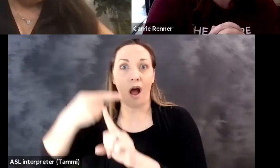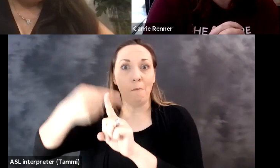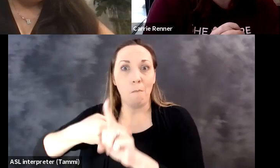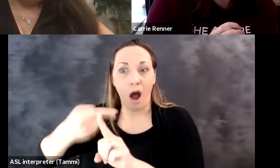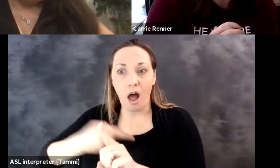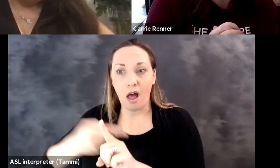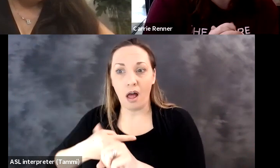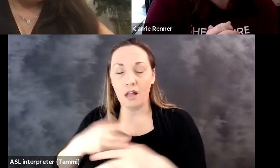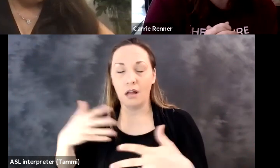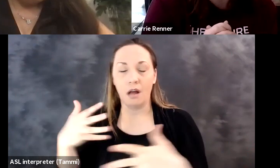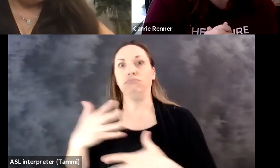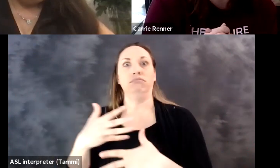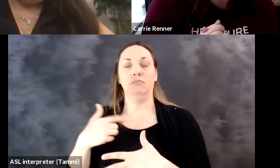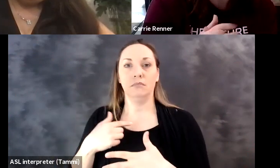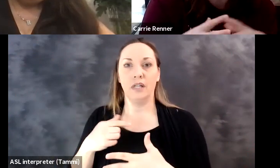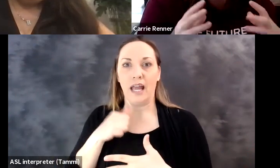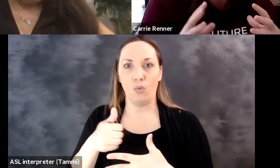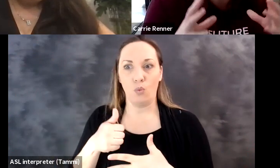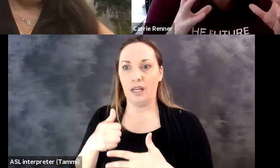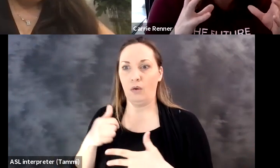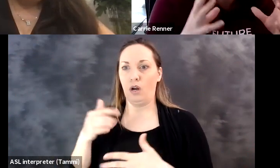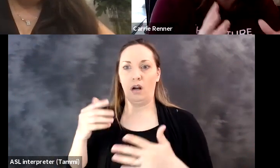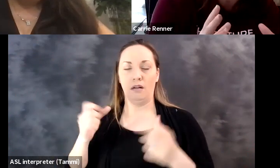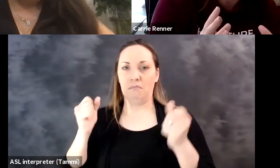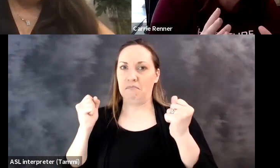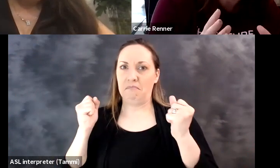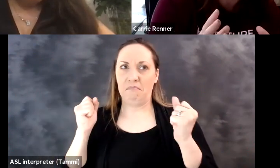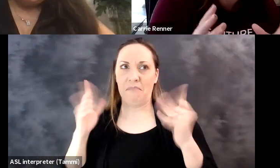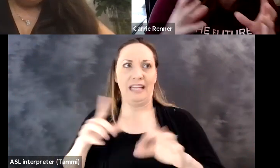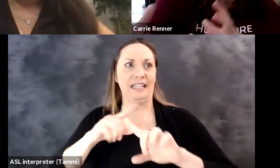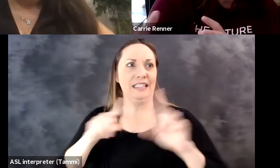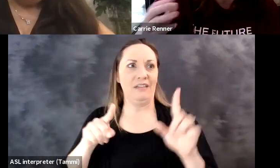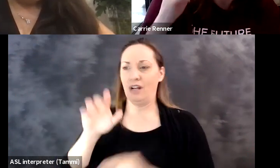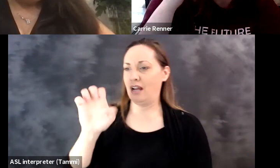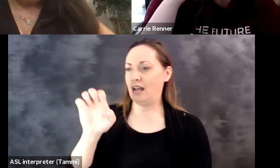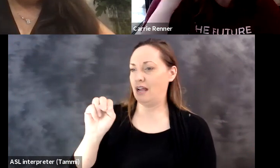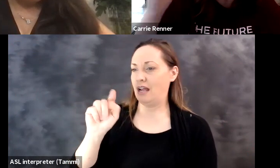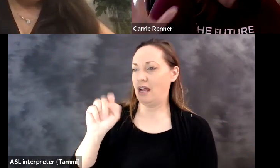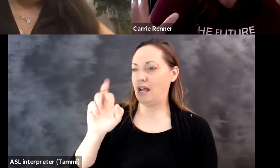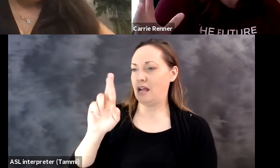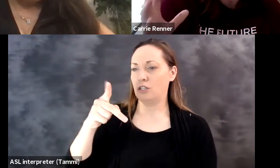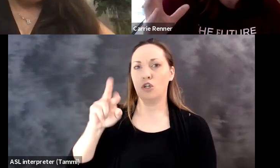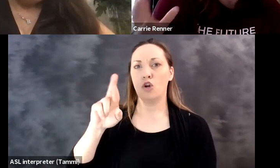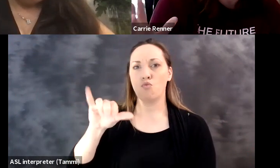takes around 12 to 13,000 calls a month, shot up. In fact, we were running and happy